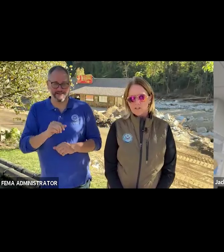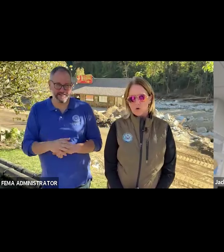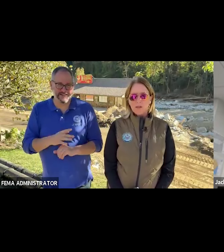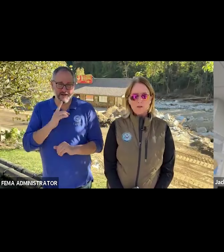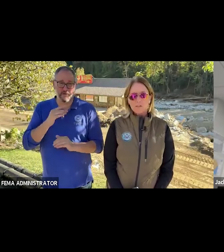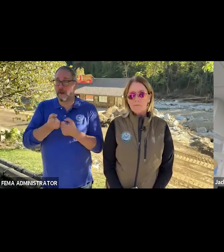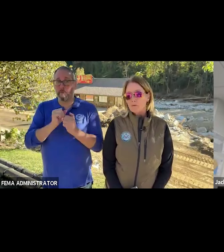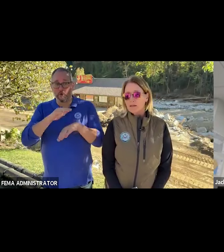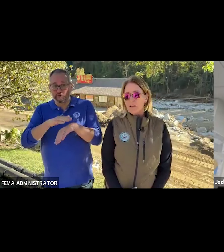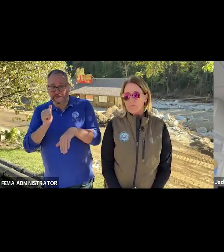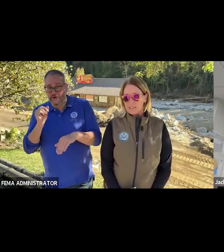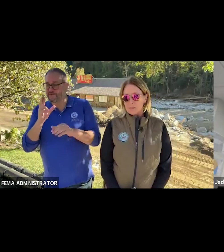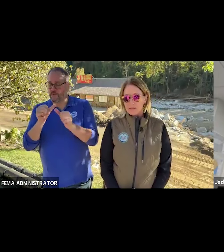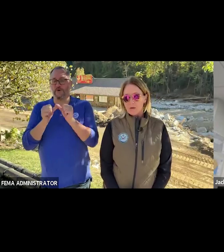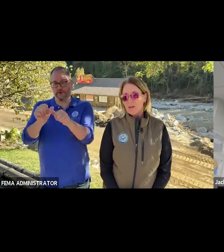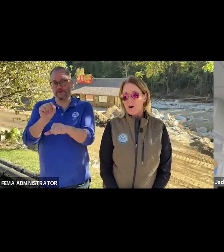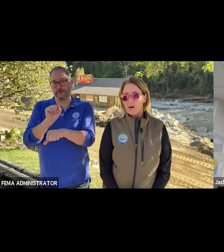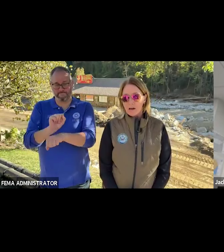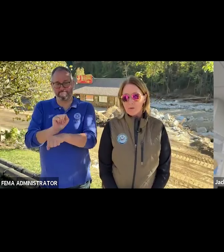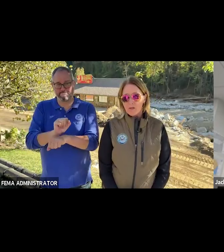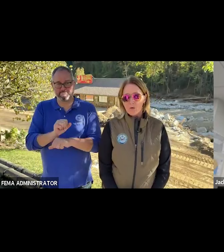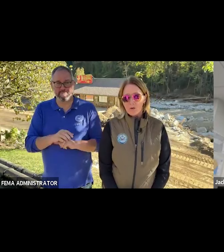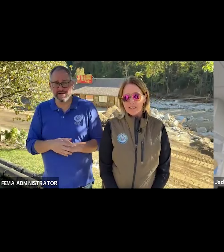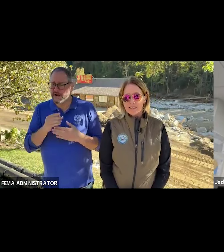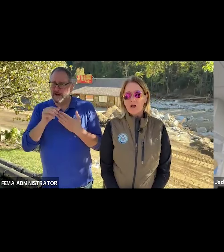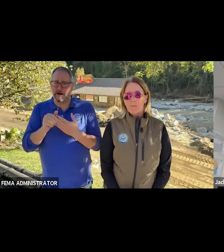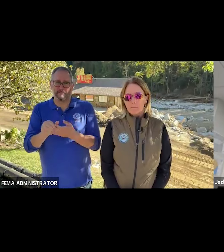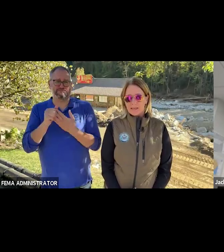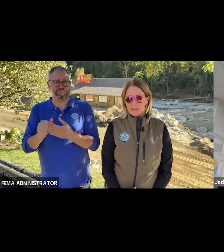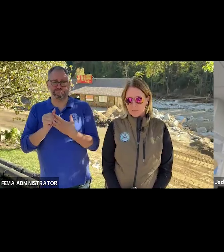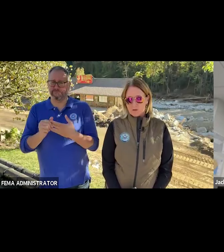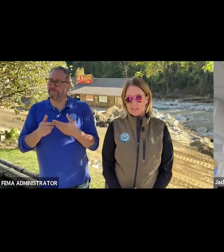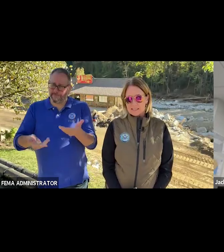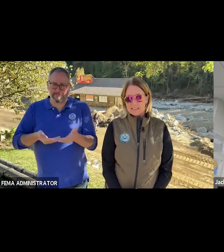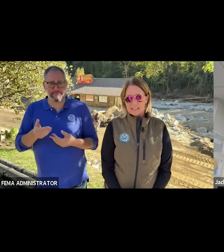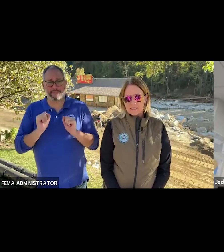And so we use every flexibility within our hiring authorities to help meet the community's needs.